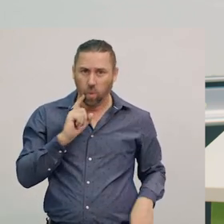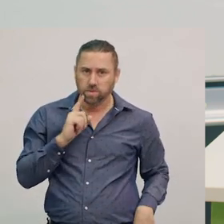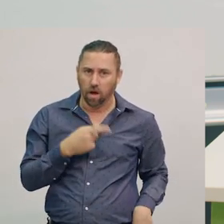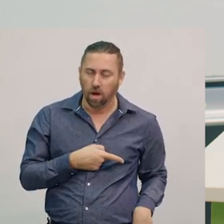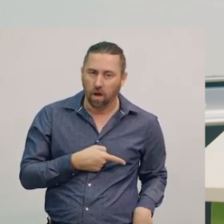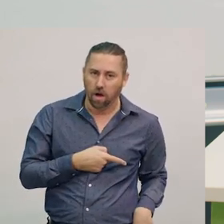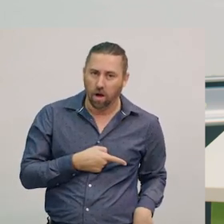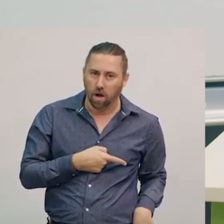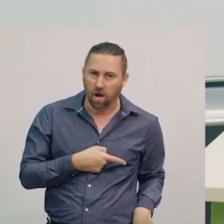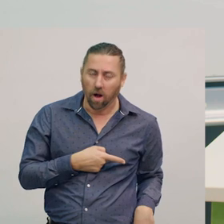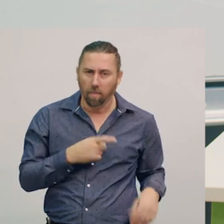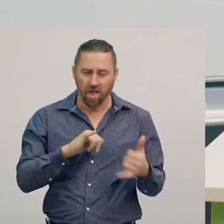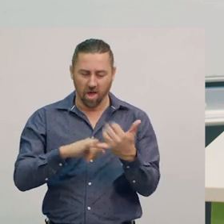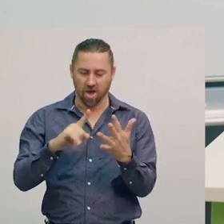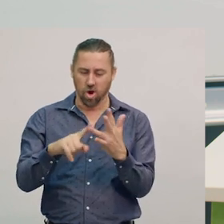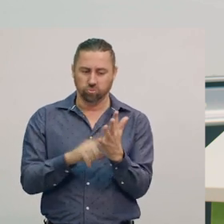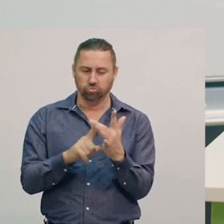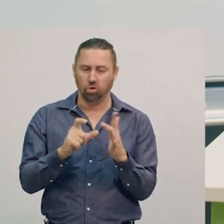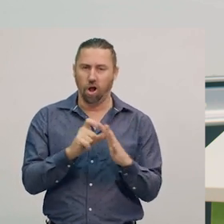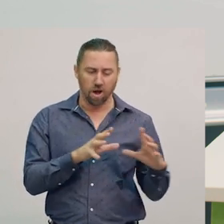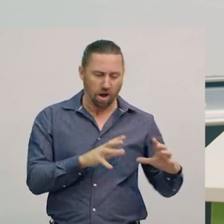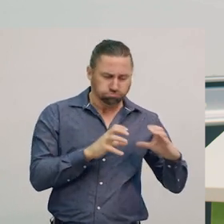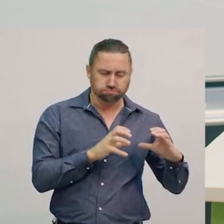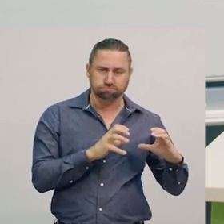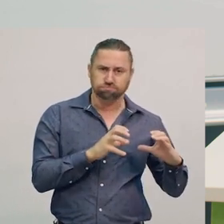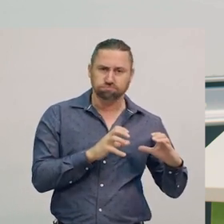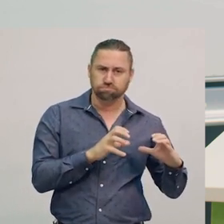It’s just a solid form of water when it’s very cold.